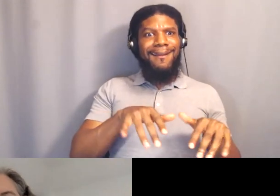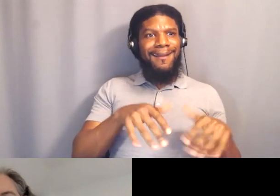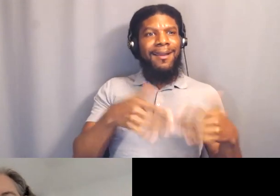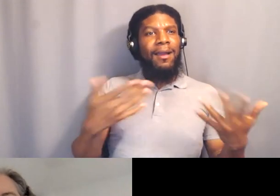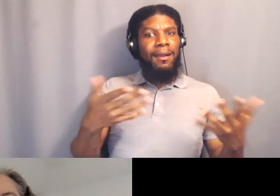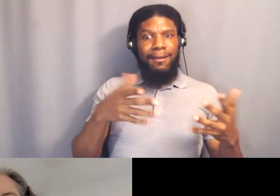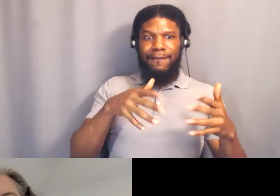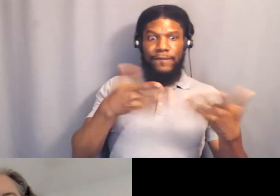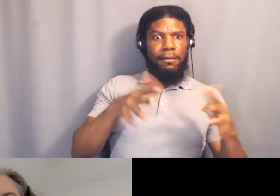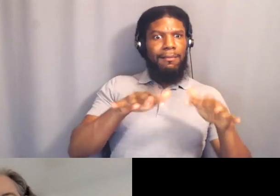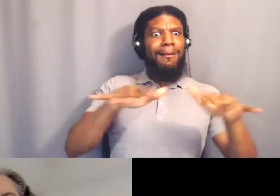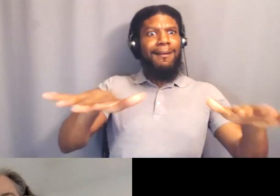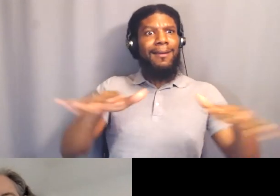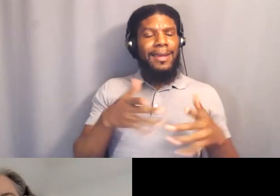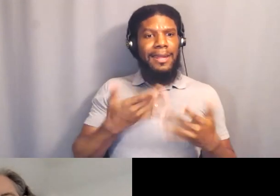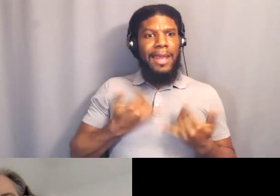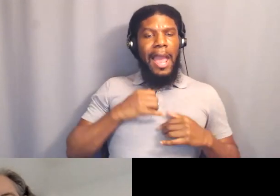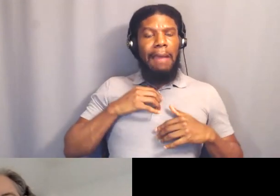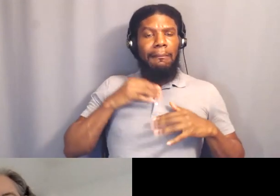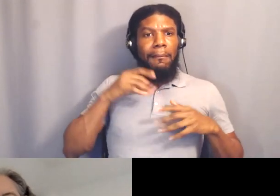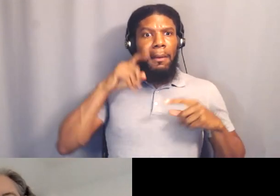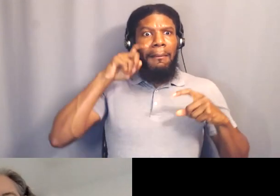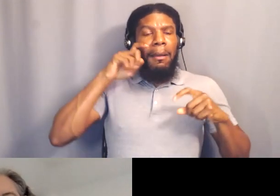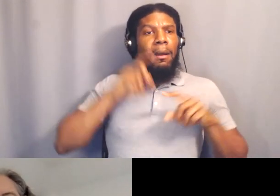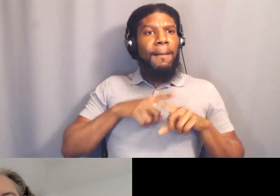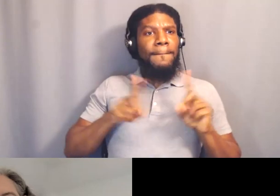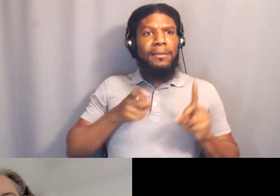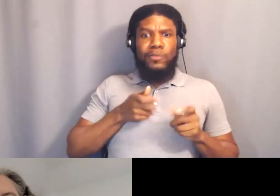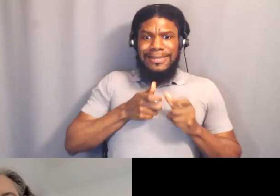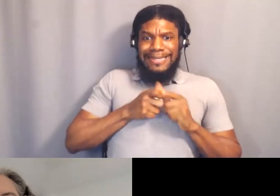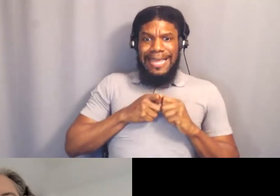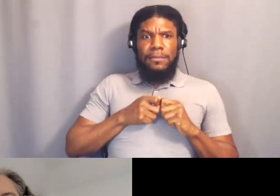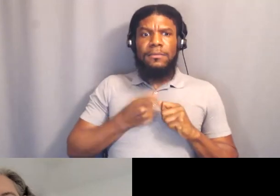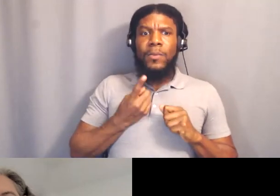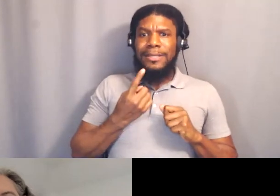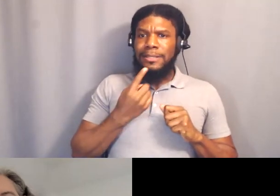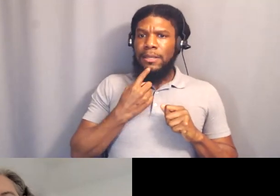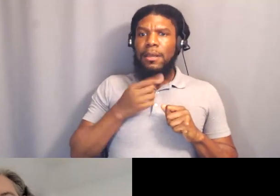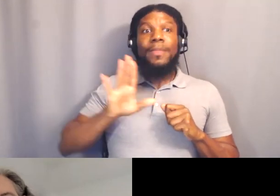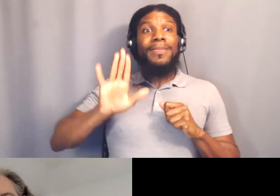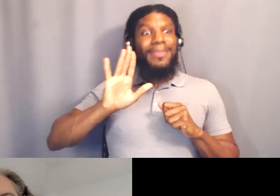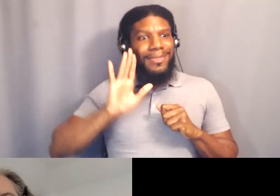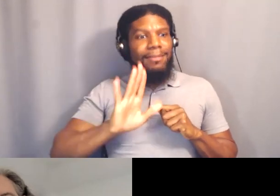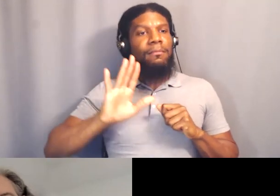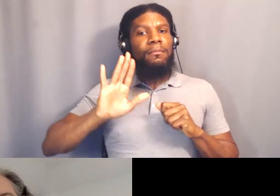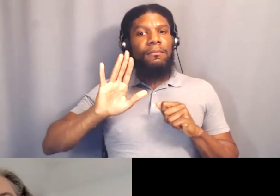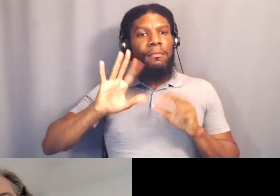who said that they're coming out now. They're gonna start coming out. And so I think it's just so beautiful